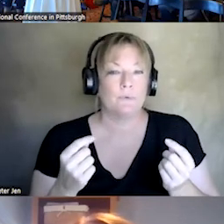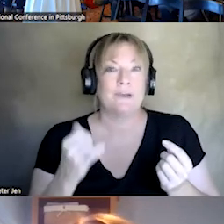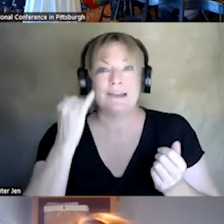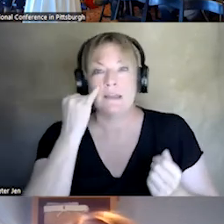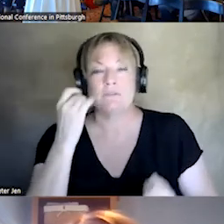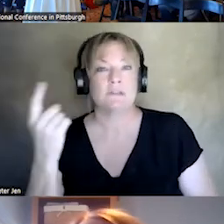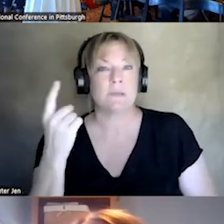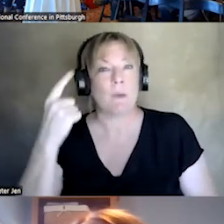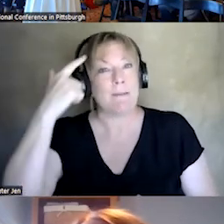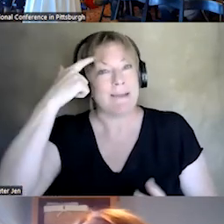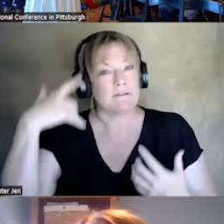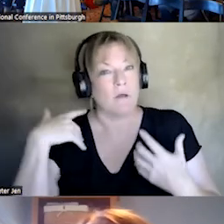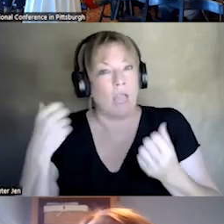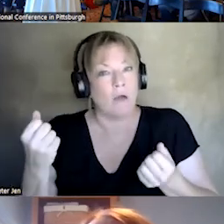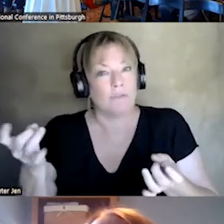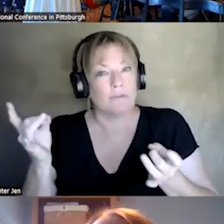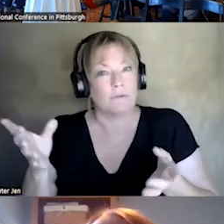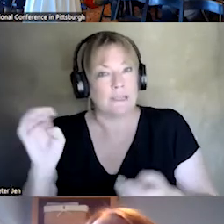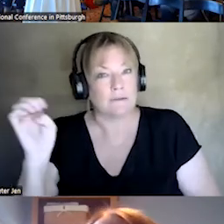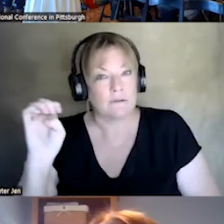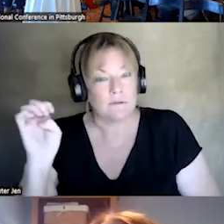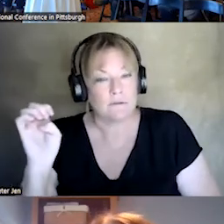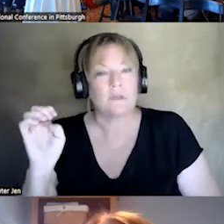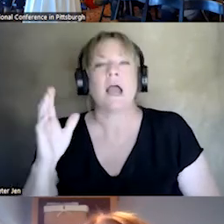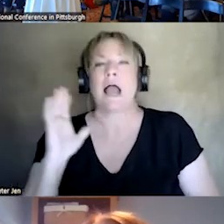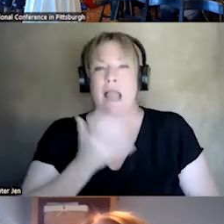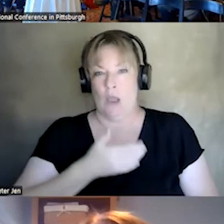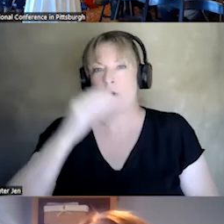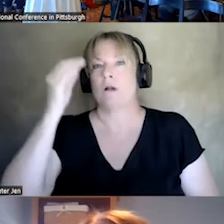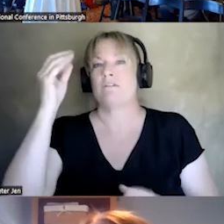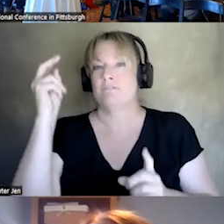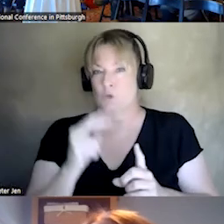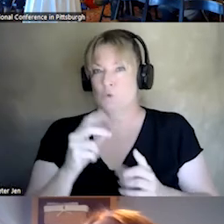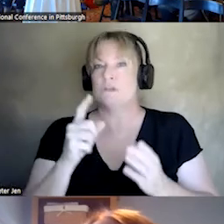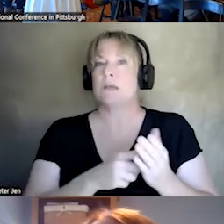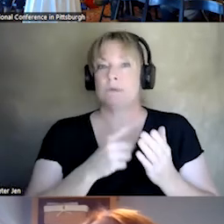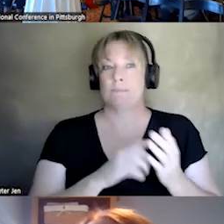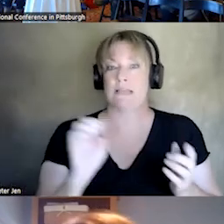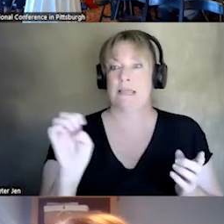IN A MENTAL HEALTH CRISIS, OUR VIEW IS THAT, ACTUALLY SOMETIMES EMERGENCY DEPARTMENT OR, ANE